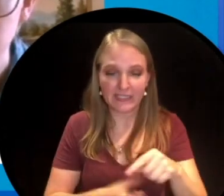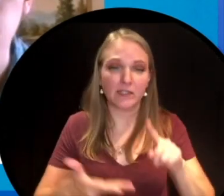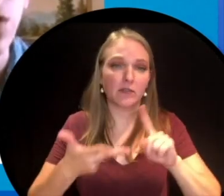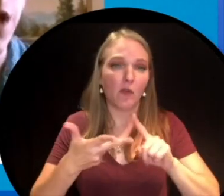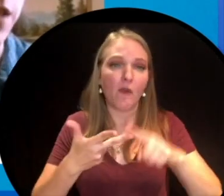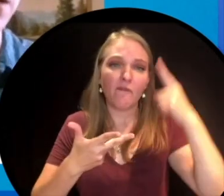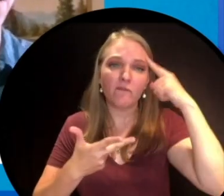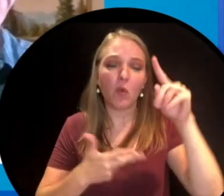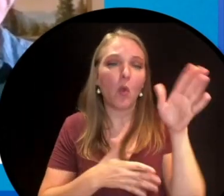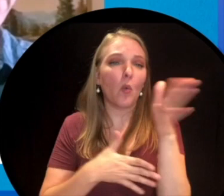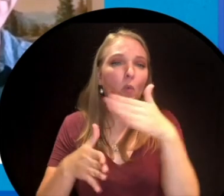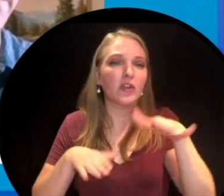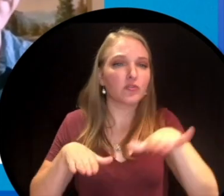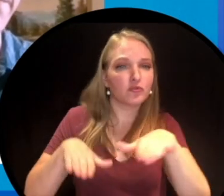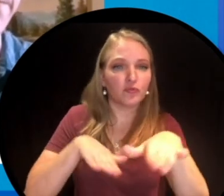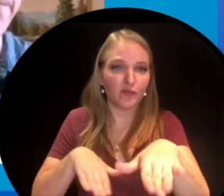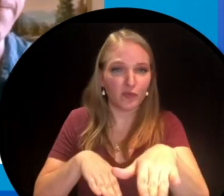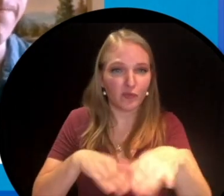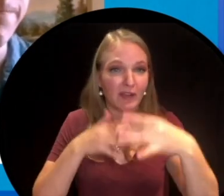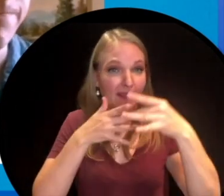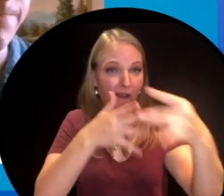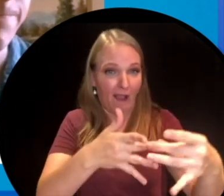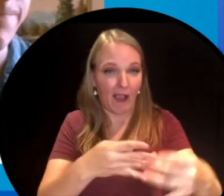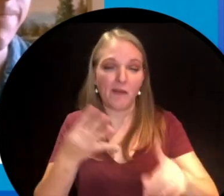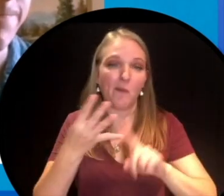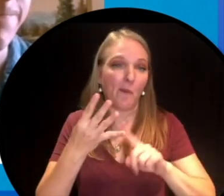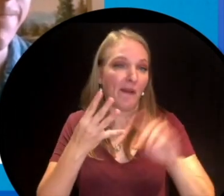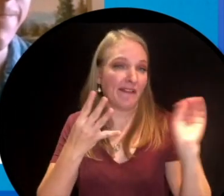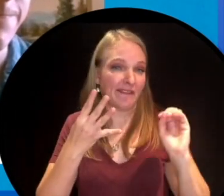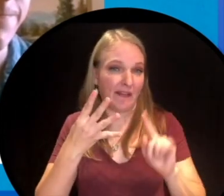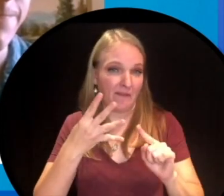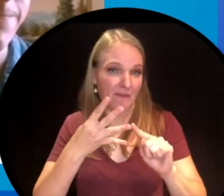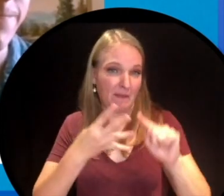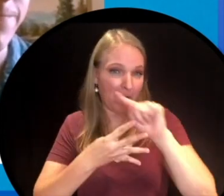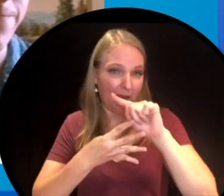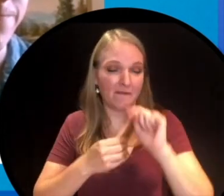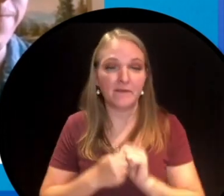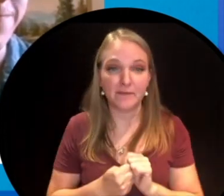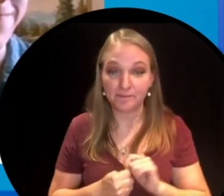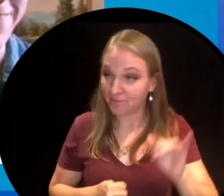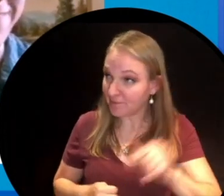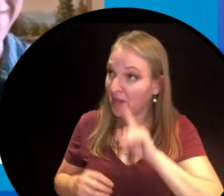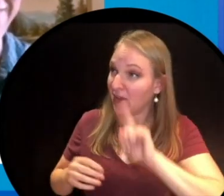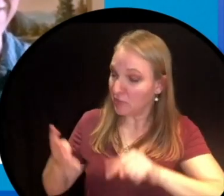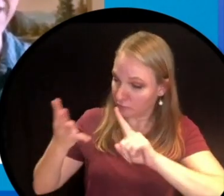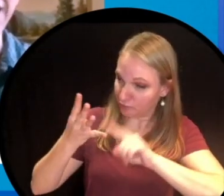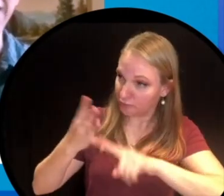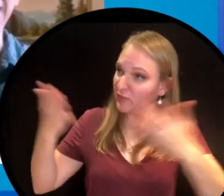or none of the above? Well the answer is none of the above. Well that about wraps up our quiz.